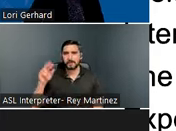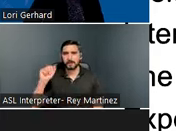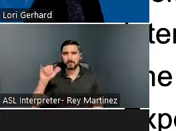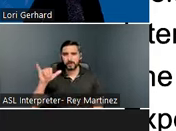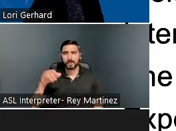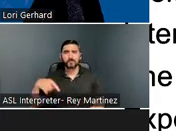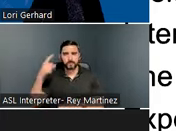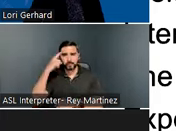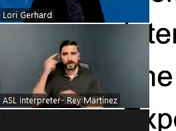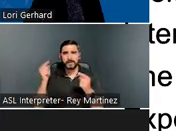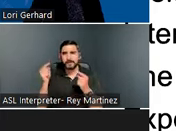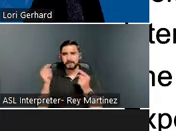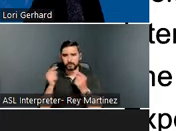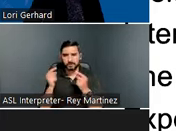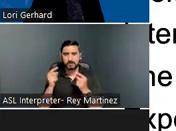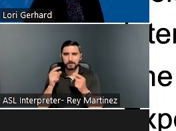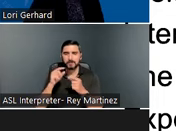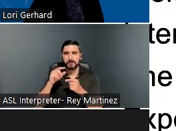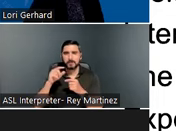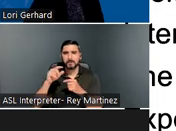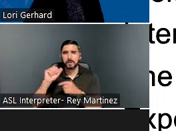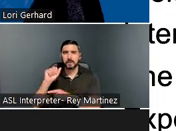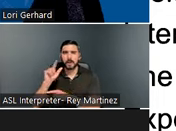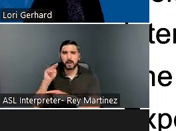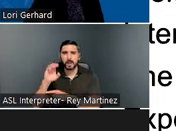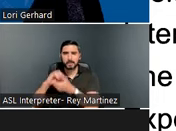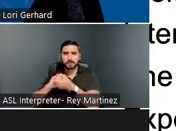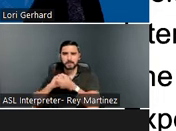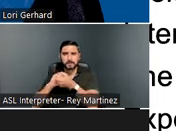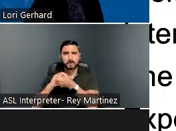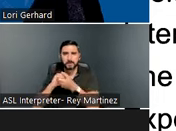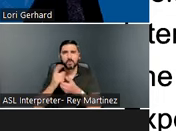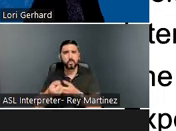Colorado about one model of inclusive permanent supportive housing to assist